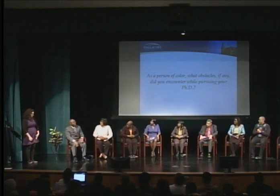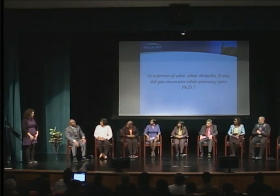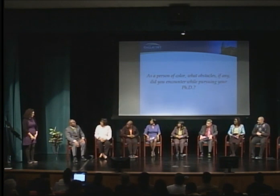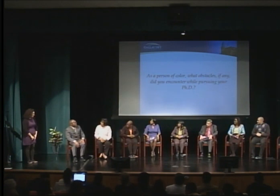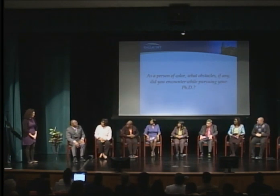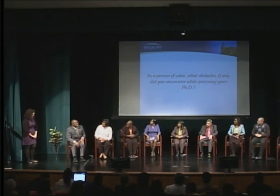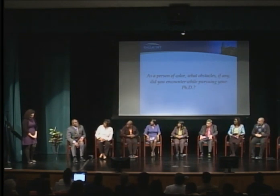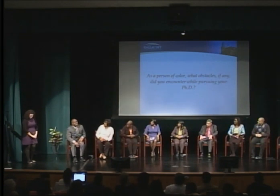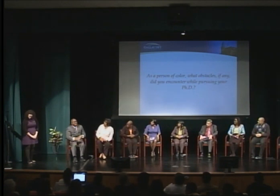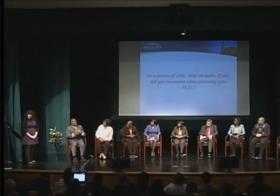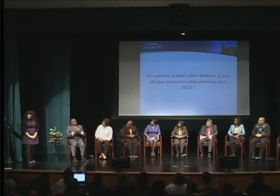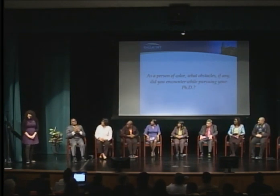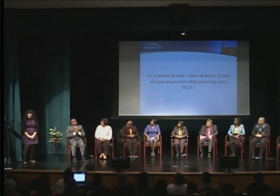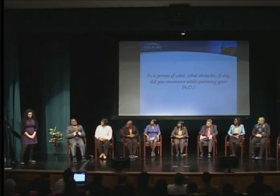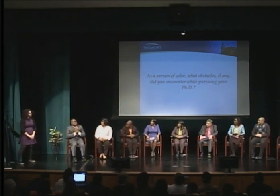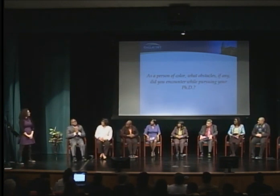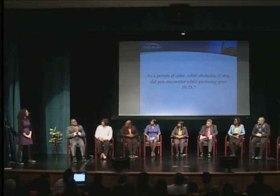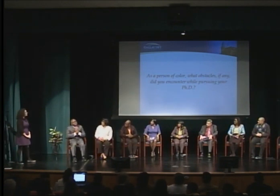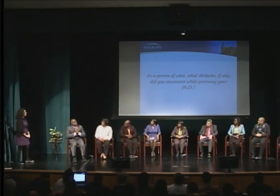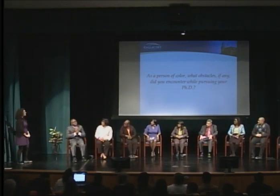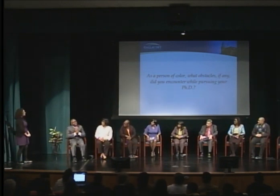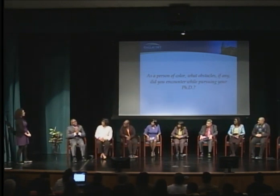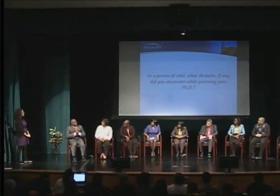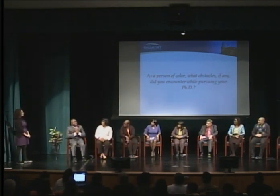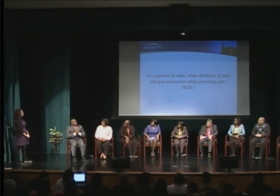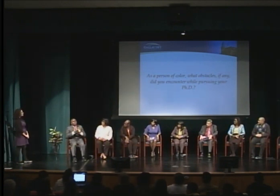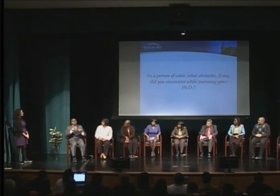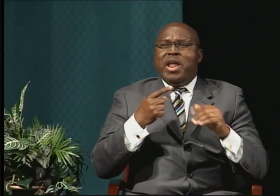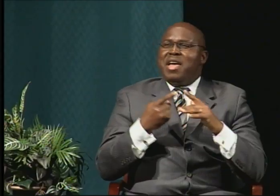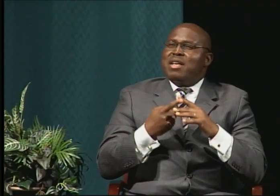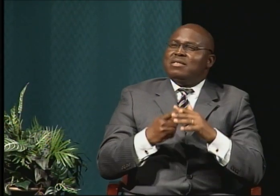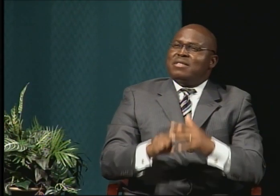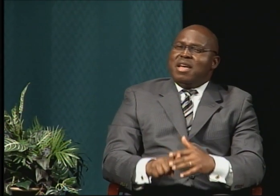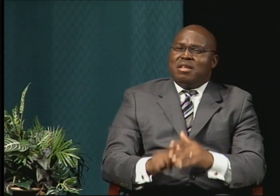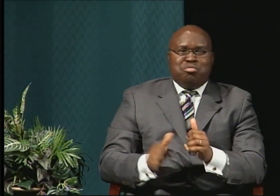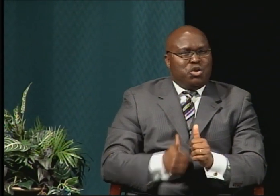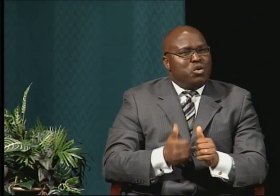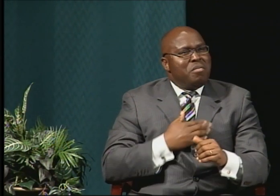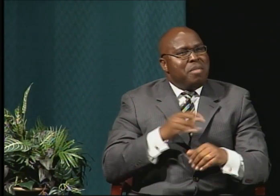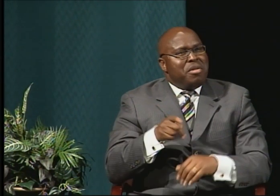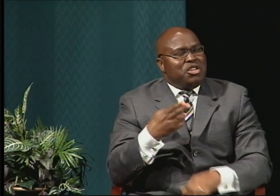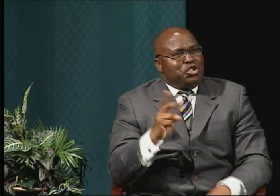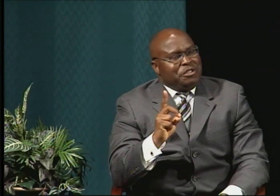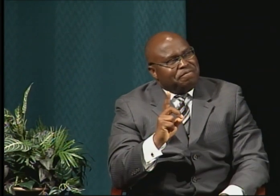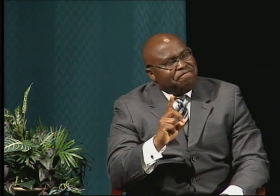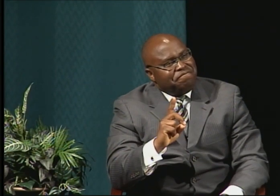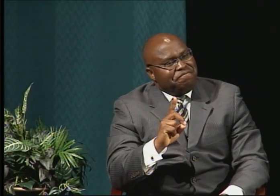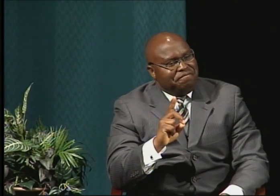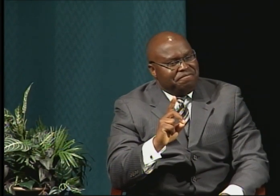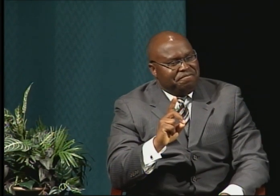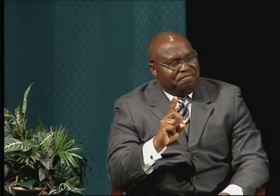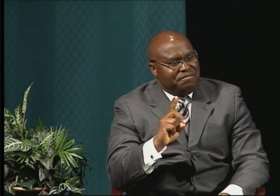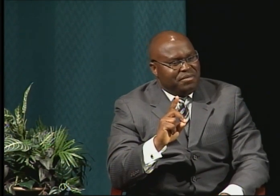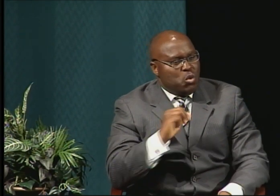When I started pursuing my PhD, there were several obstacles that I faced.